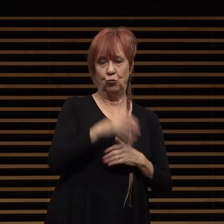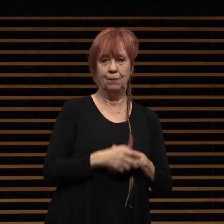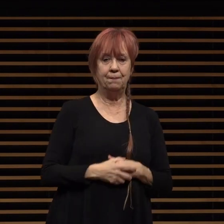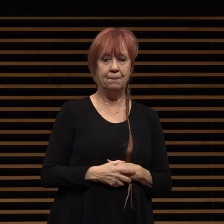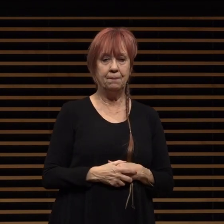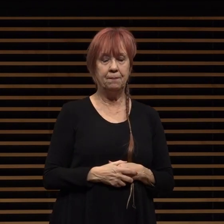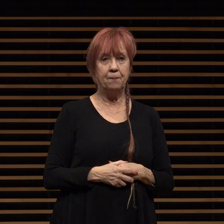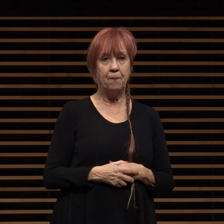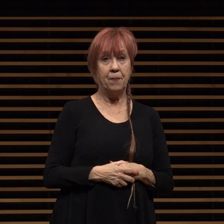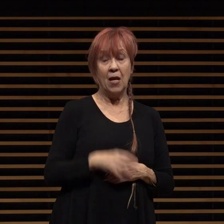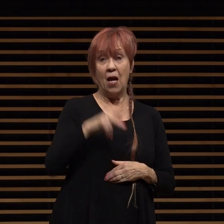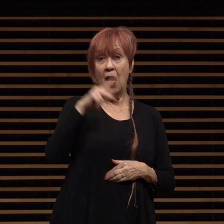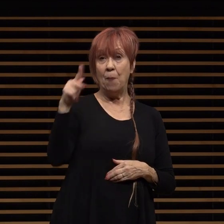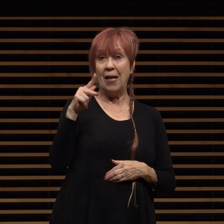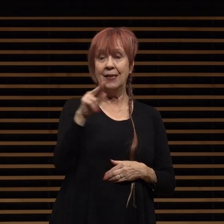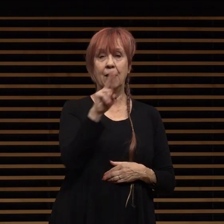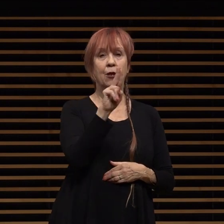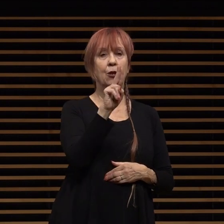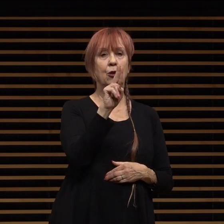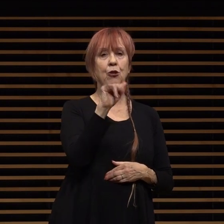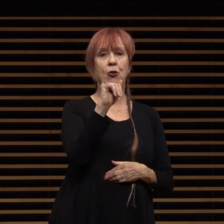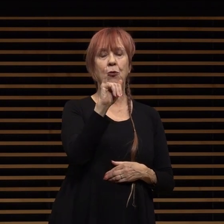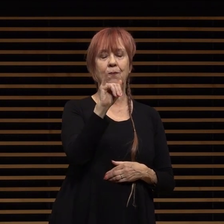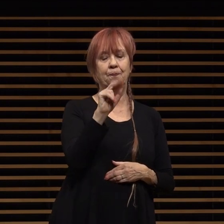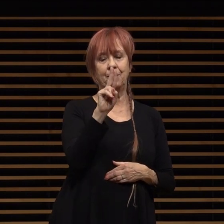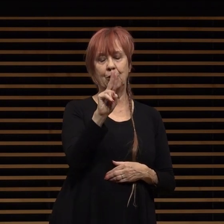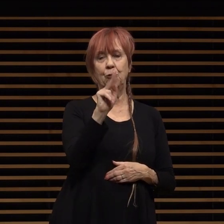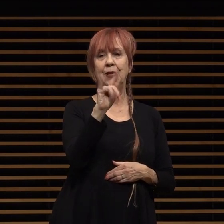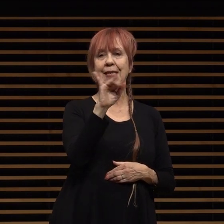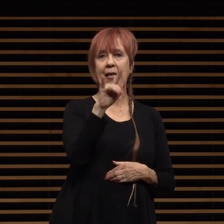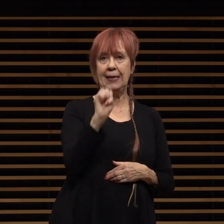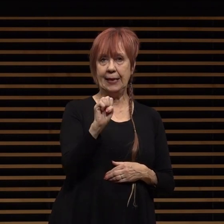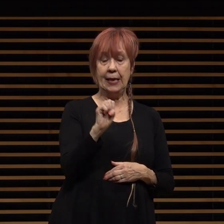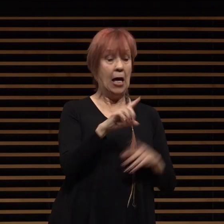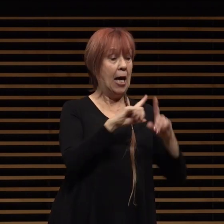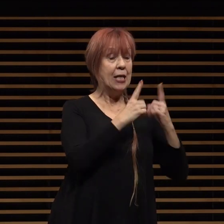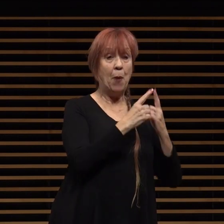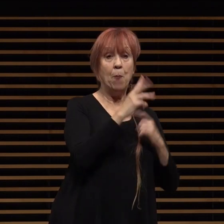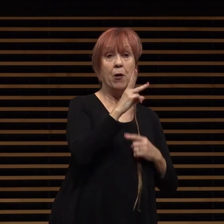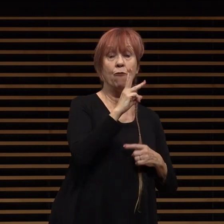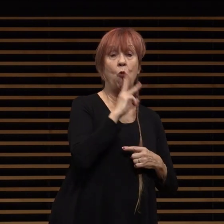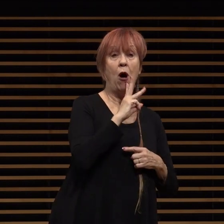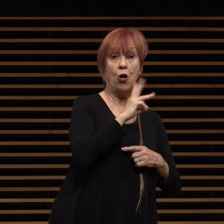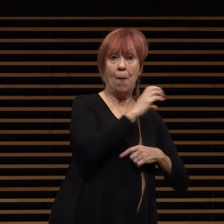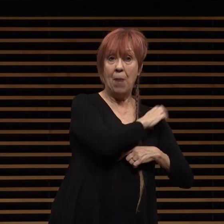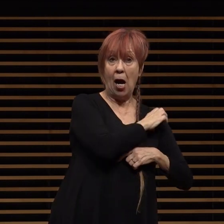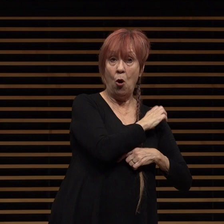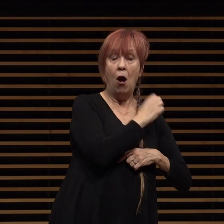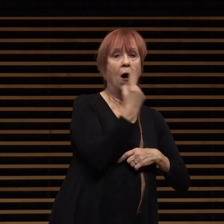pasadena's utility pasadena's department of water and power